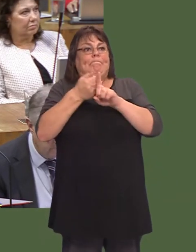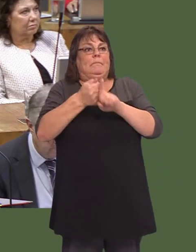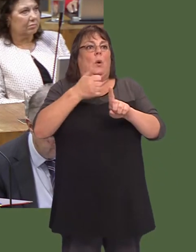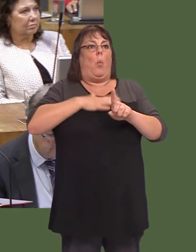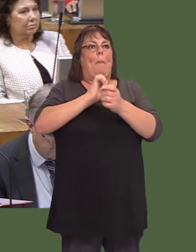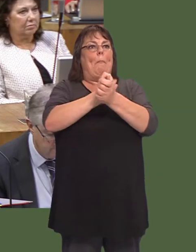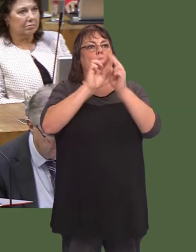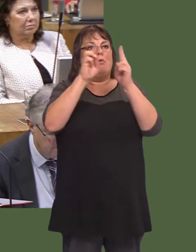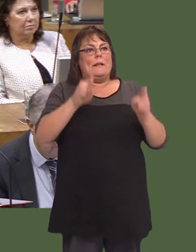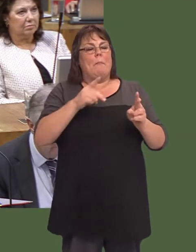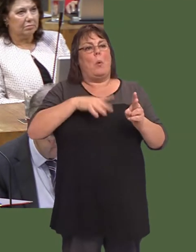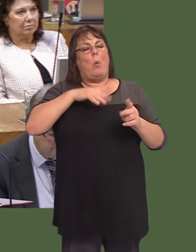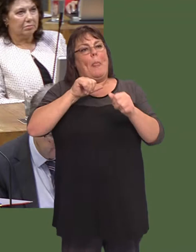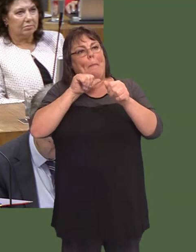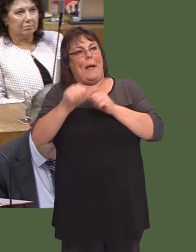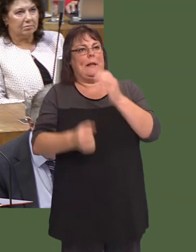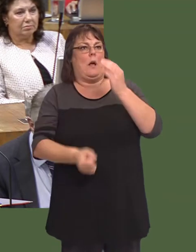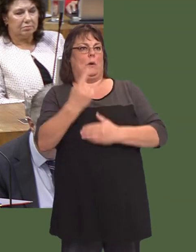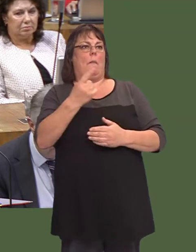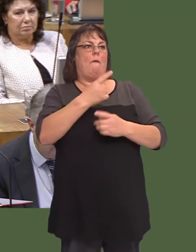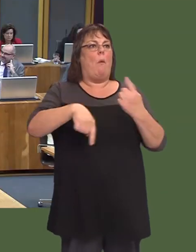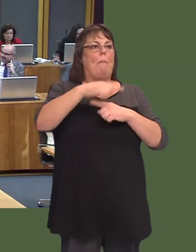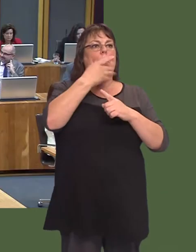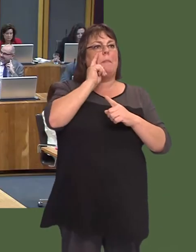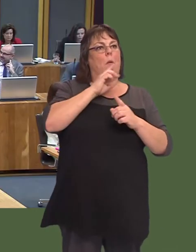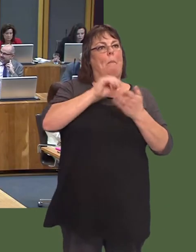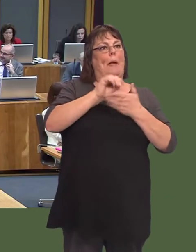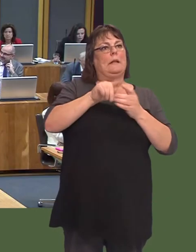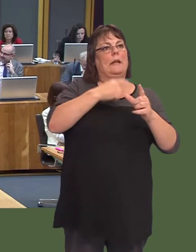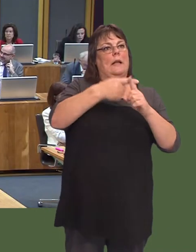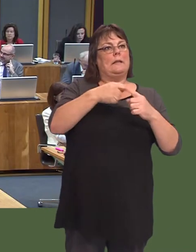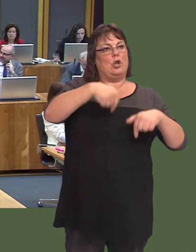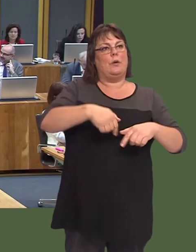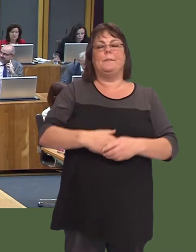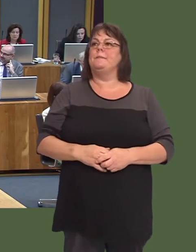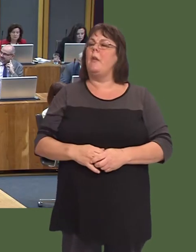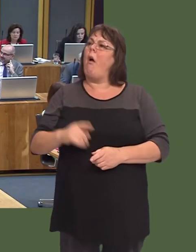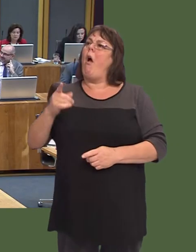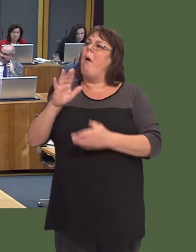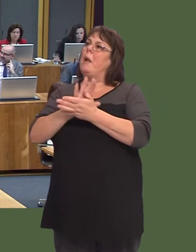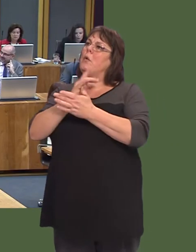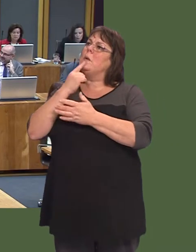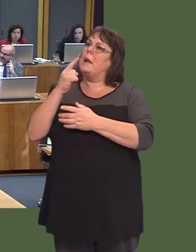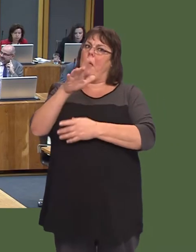We want to get the best financial outcome for the Welsh taxpayer. Leanne Wood: Iím glad you raised the question of the land, First Minister, because thereís